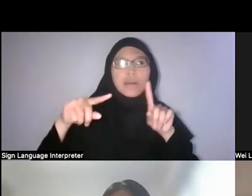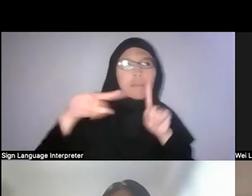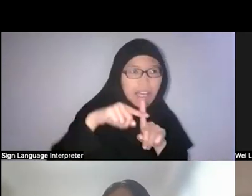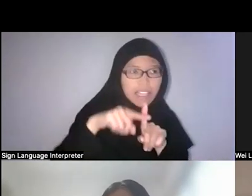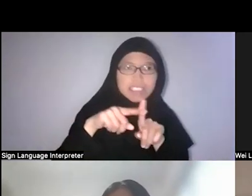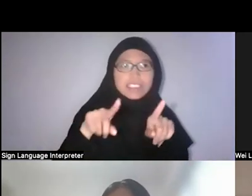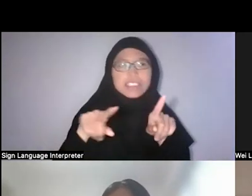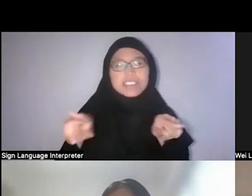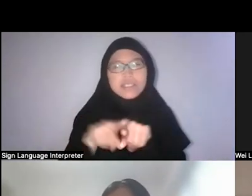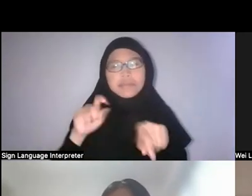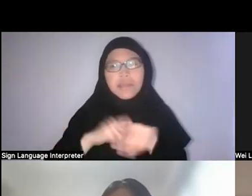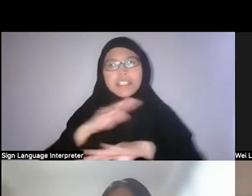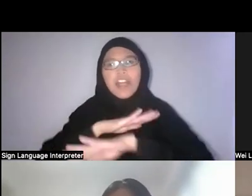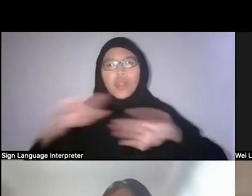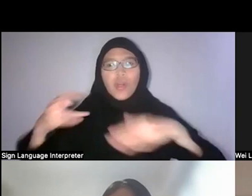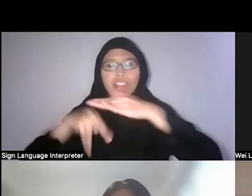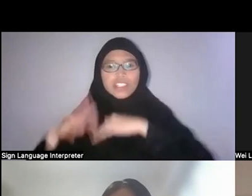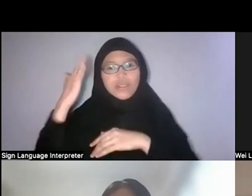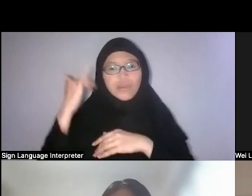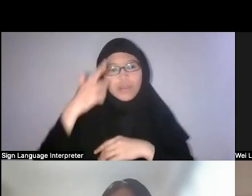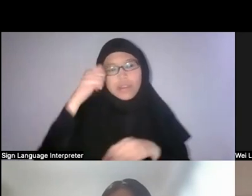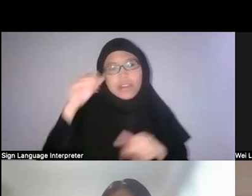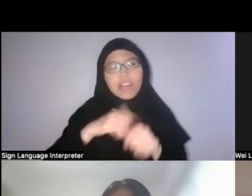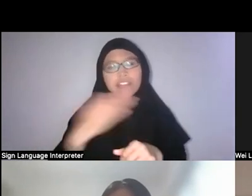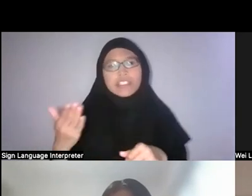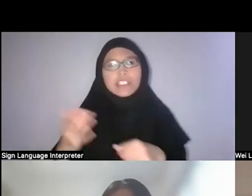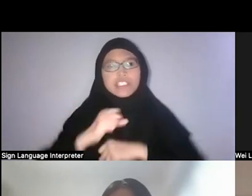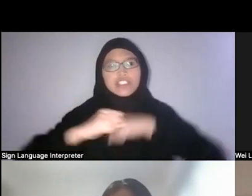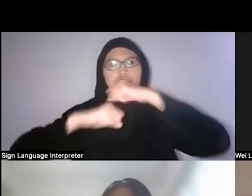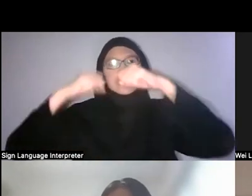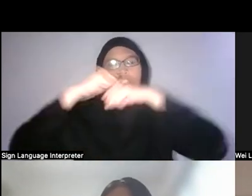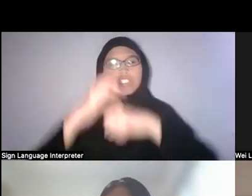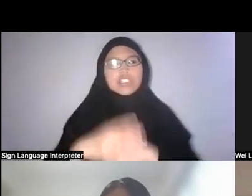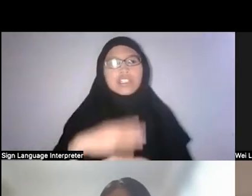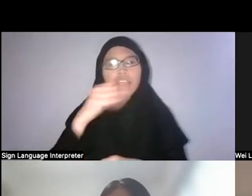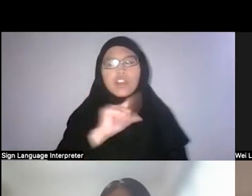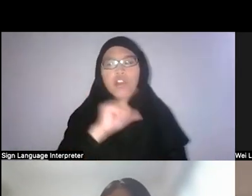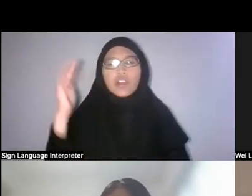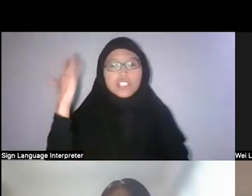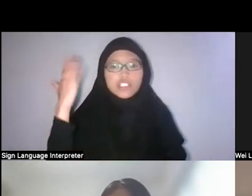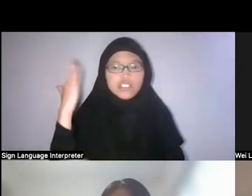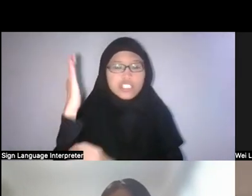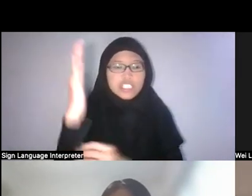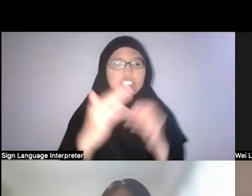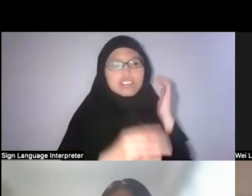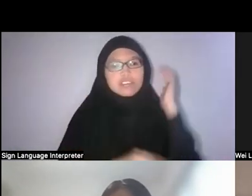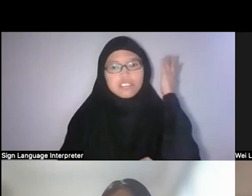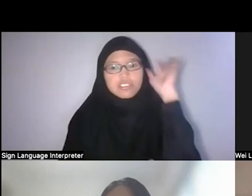Because everything is so structured and all the trees that line the roads are so even.